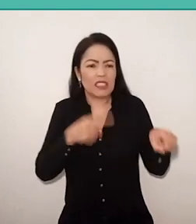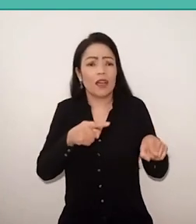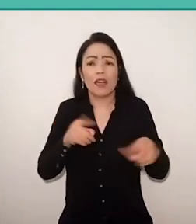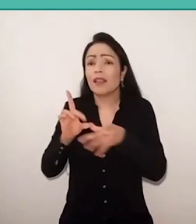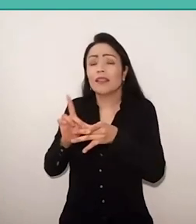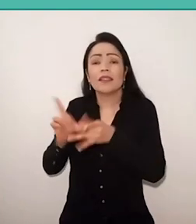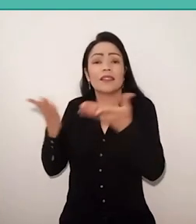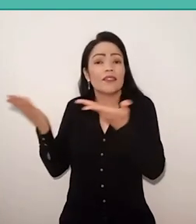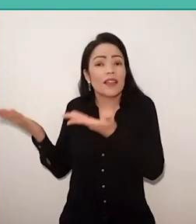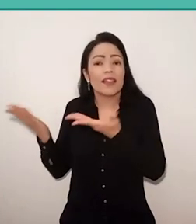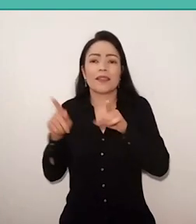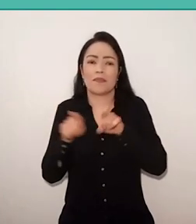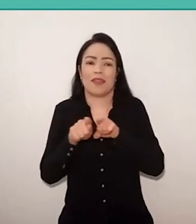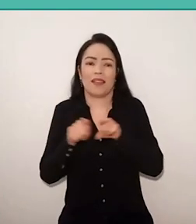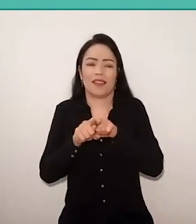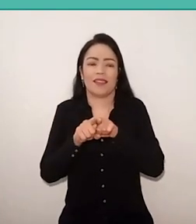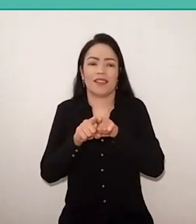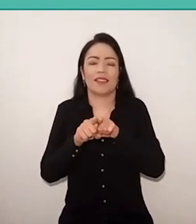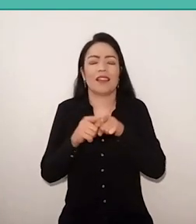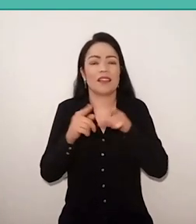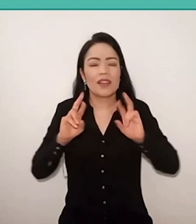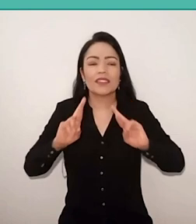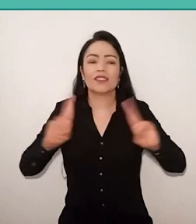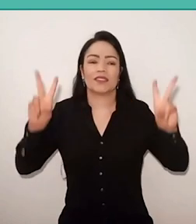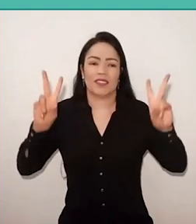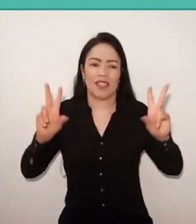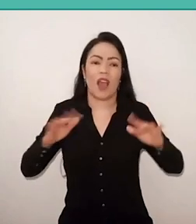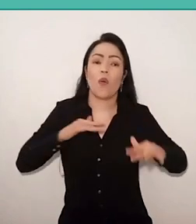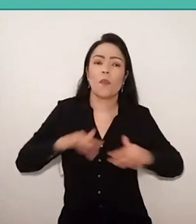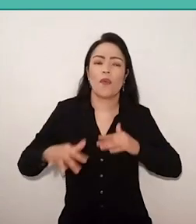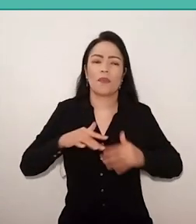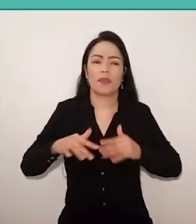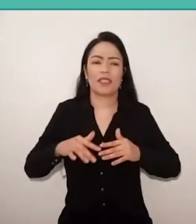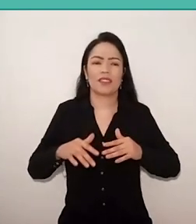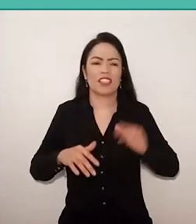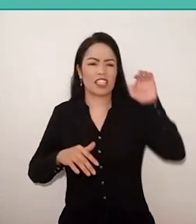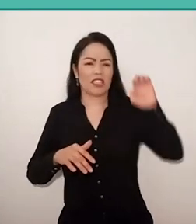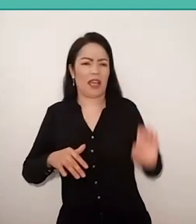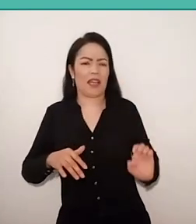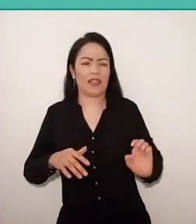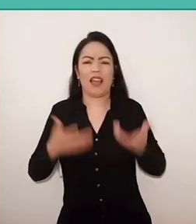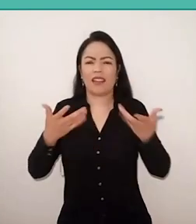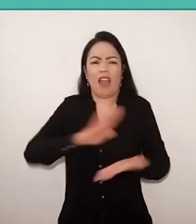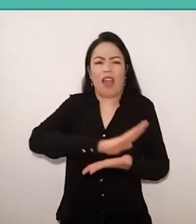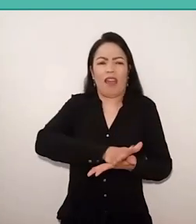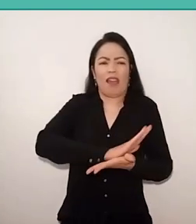So there's a small difference there with some leftist movements, who want the destruction of the oppressor.